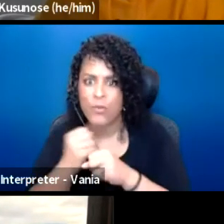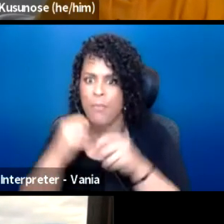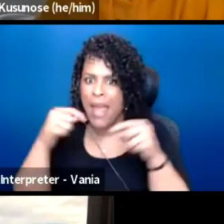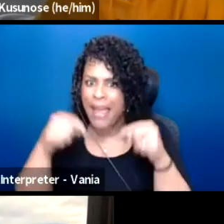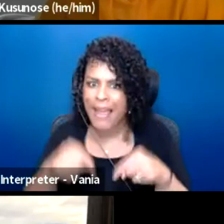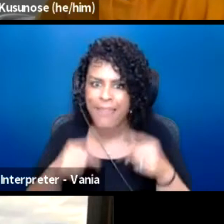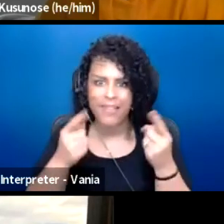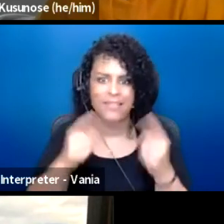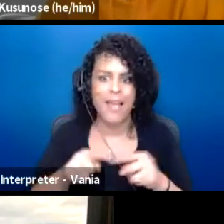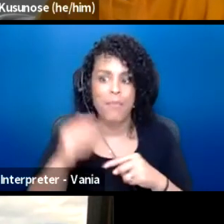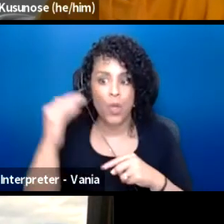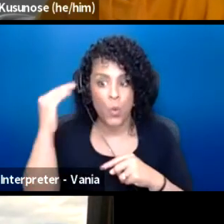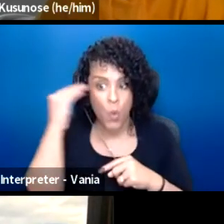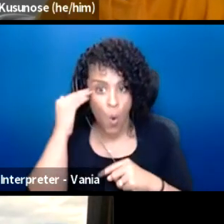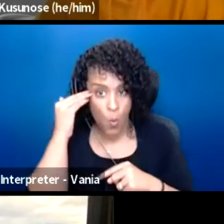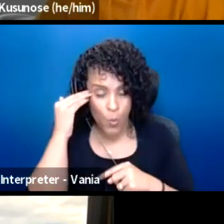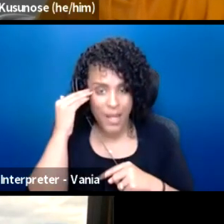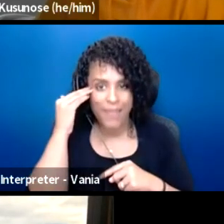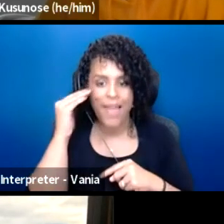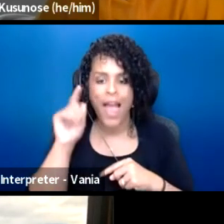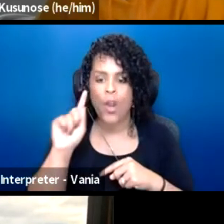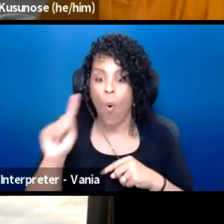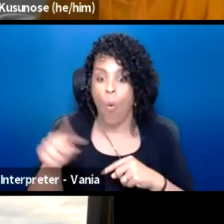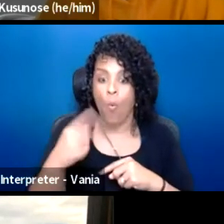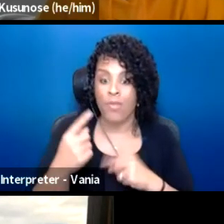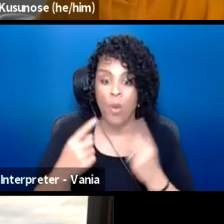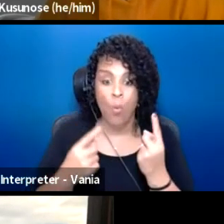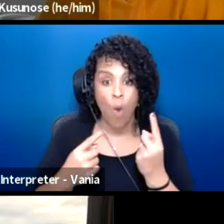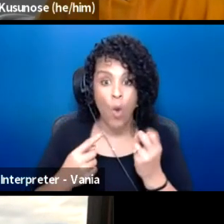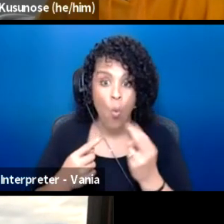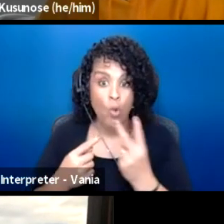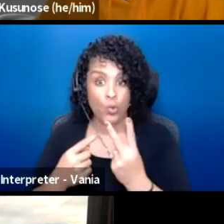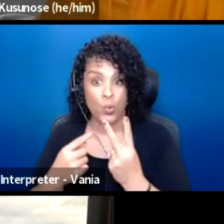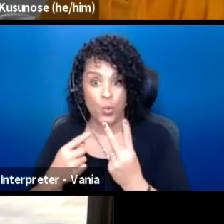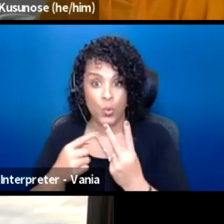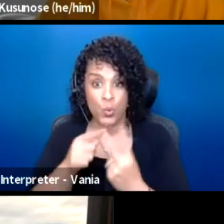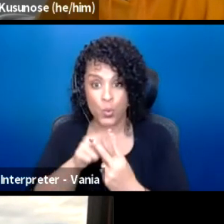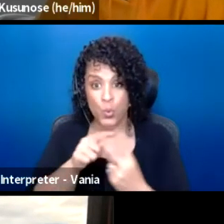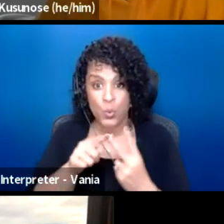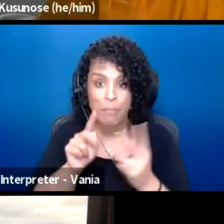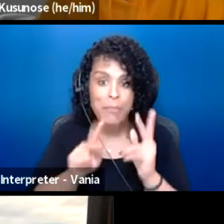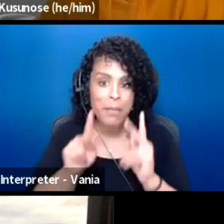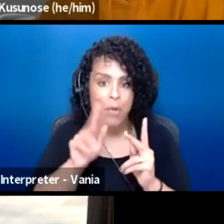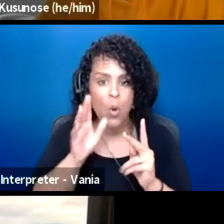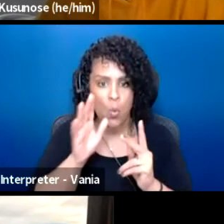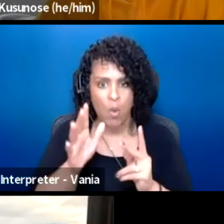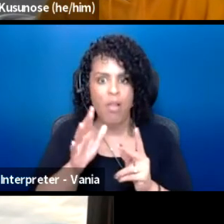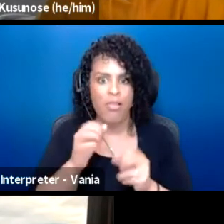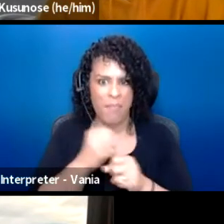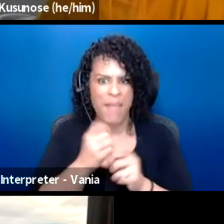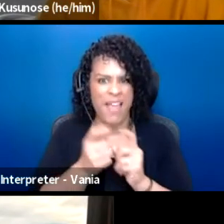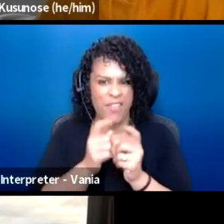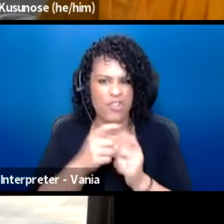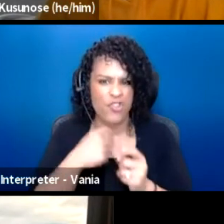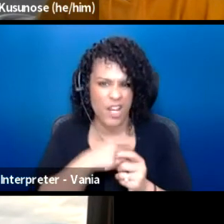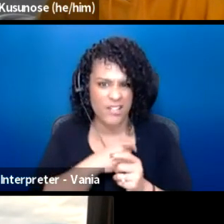knowing that only one or two of them will make the change that we're looking for,